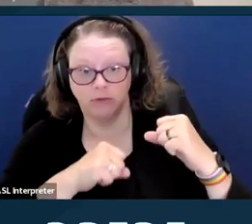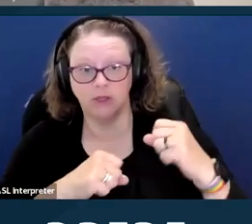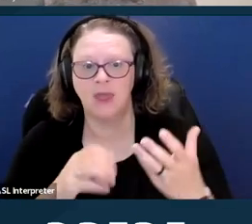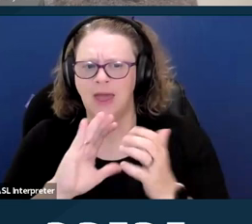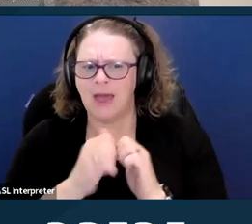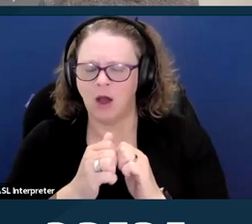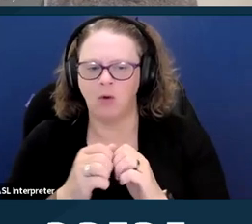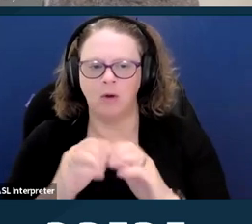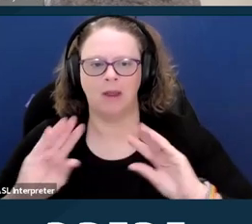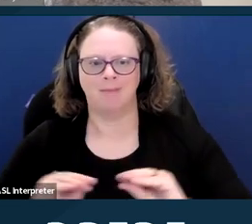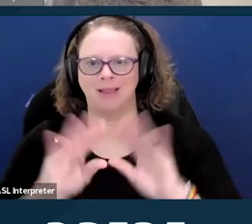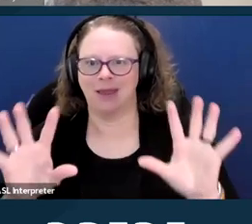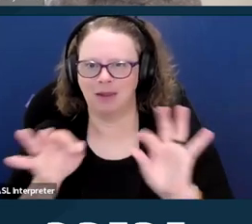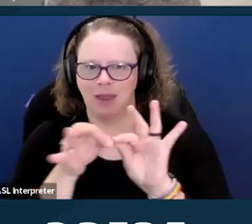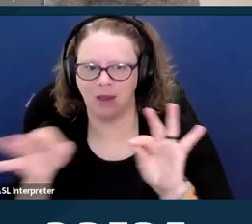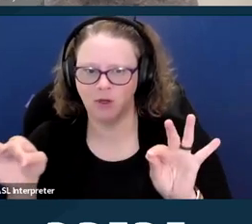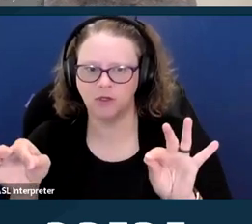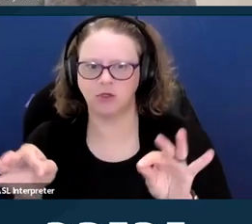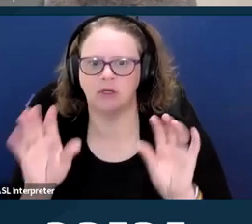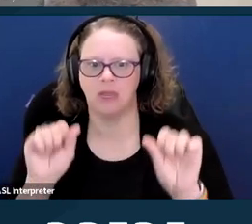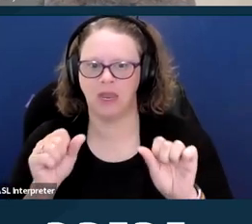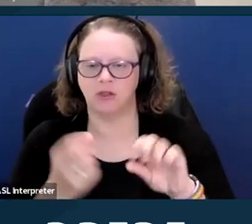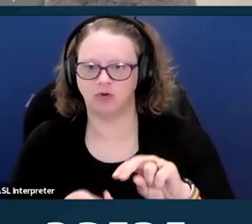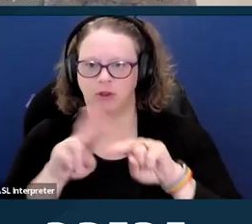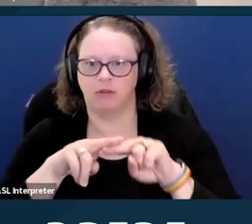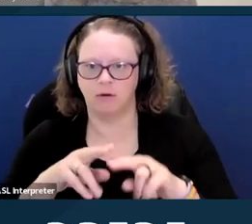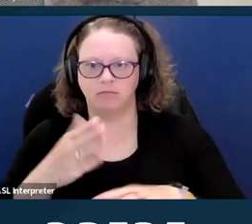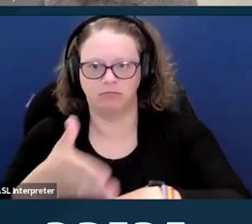and really capacity to make decisions should be assessed